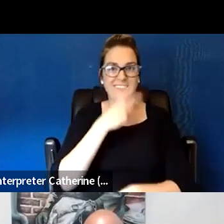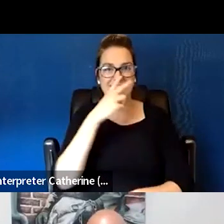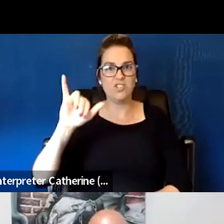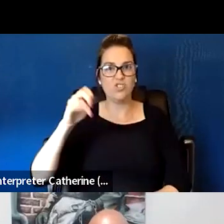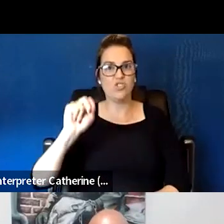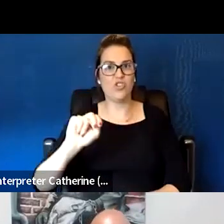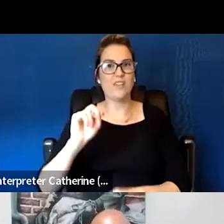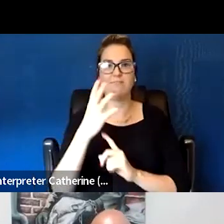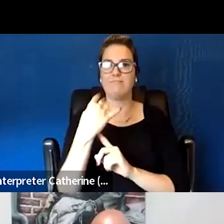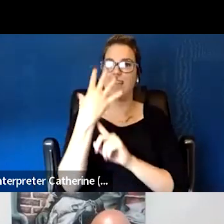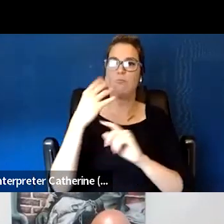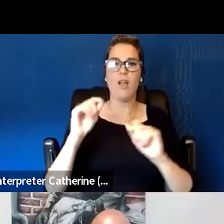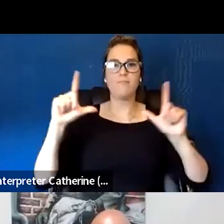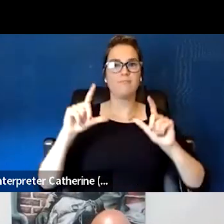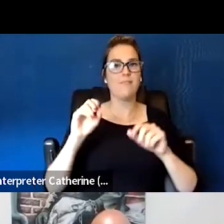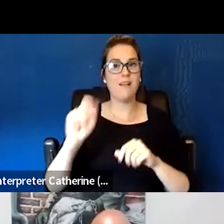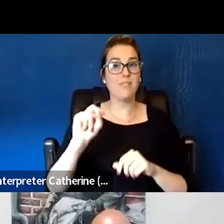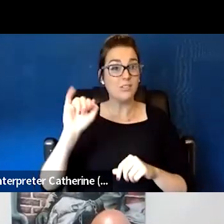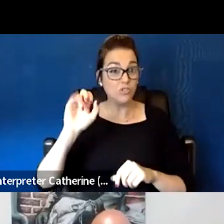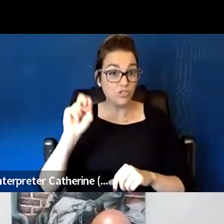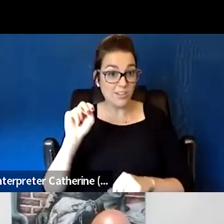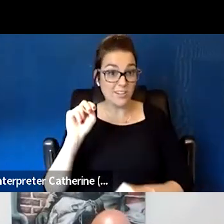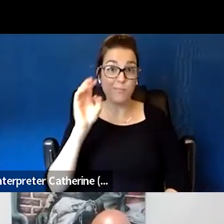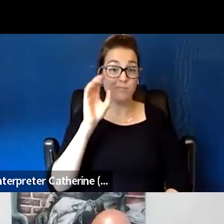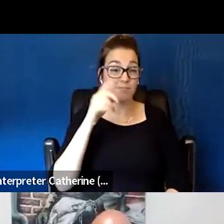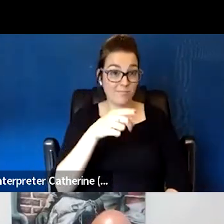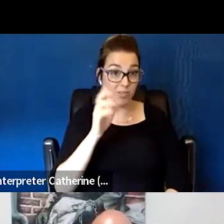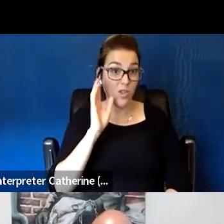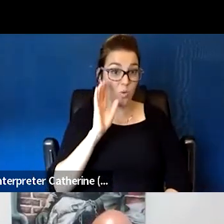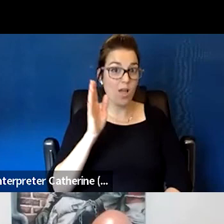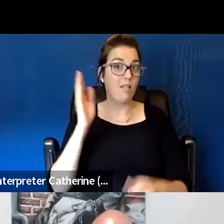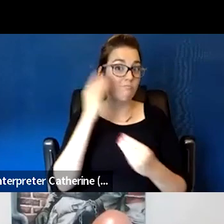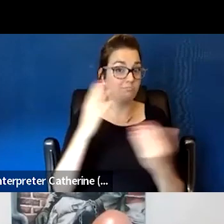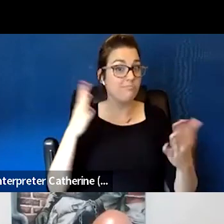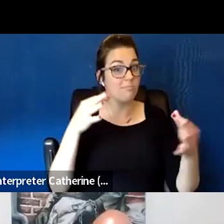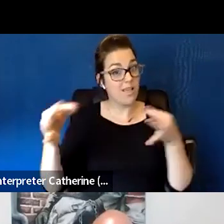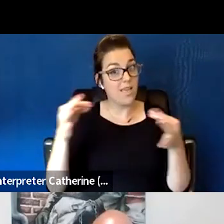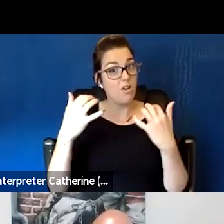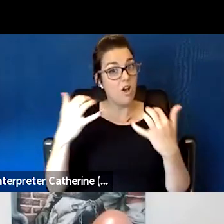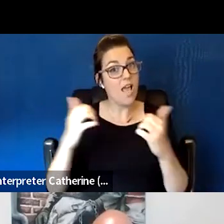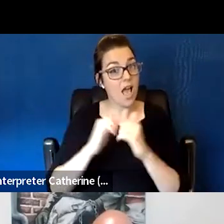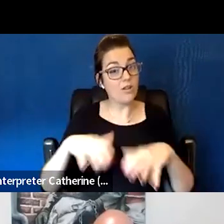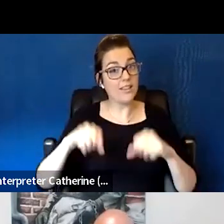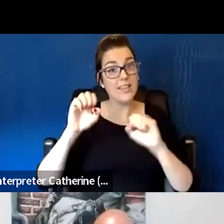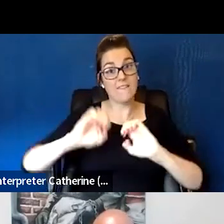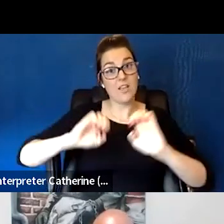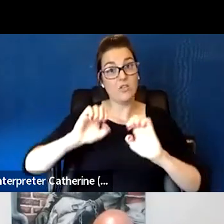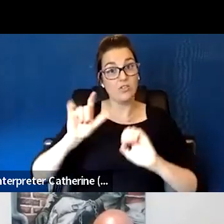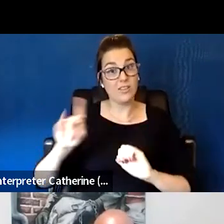I assume, Jen, you'll alert our audience to taking the eval, the evaluation link is in the chat box.